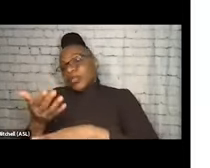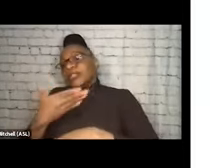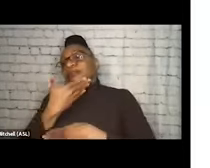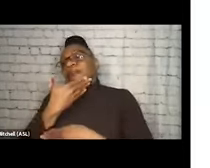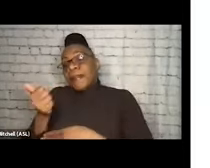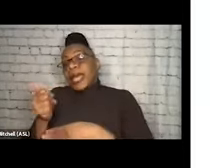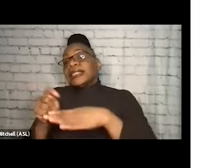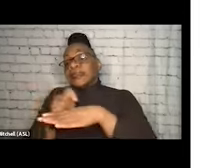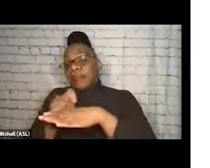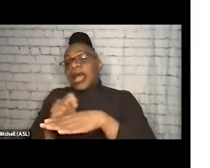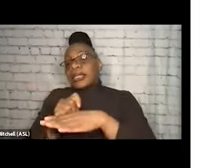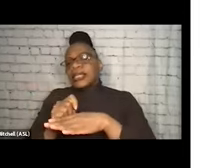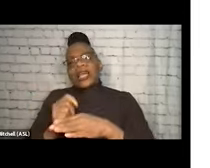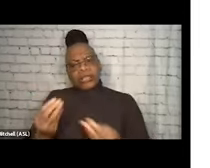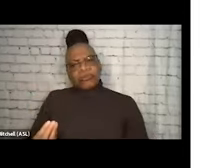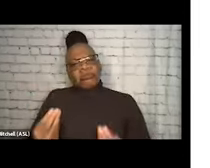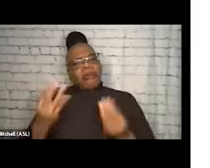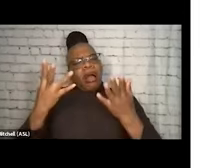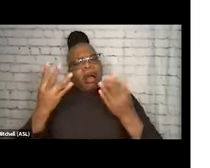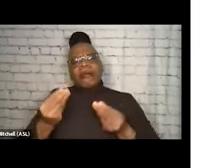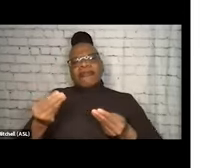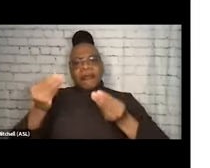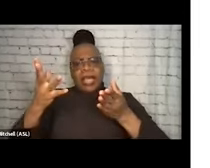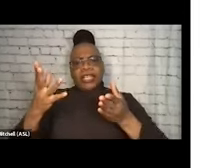what have you. So there's a lot of information there. So if you are